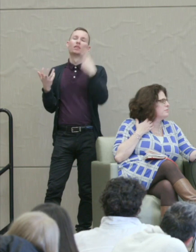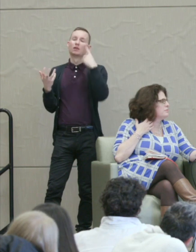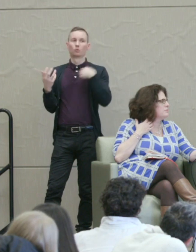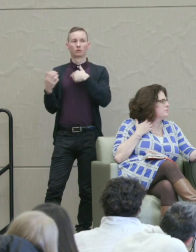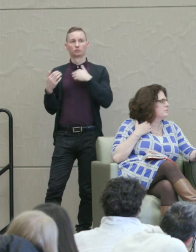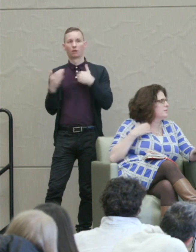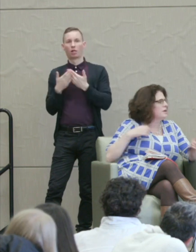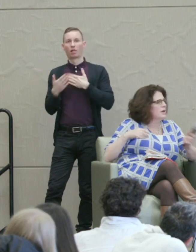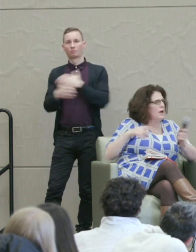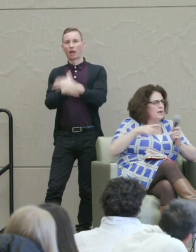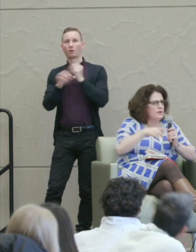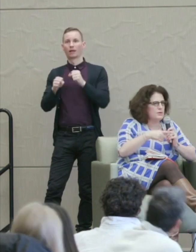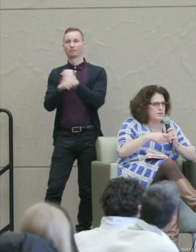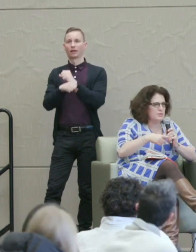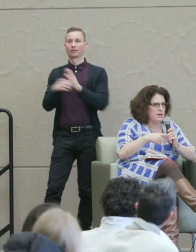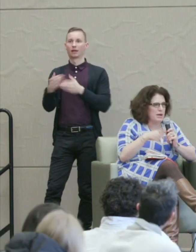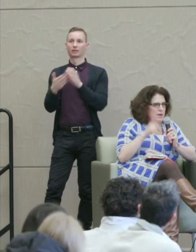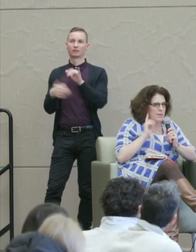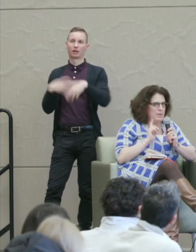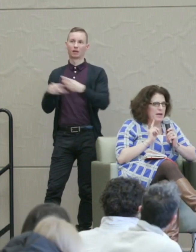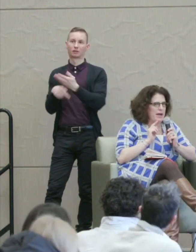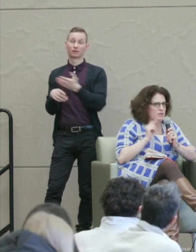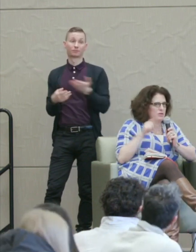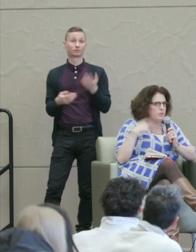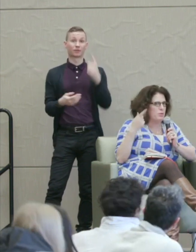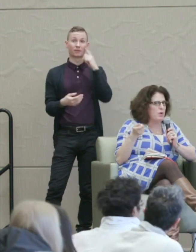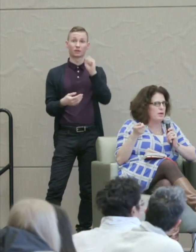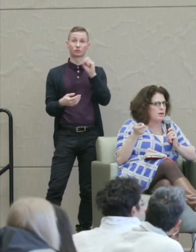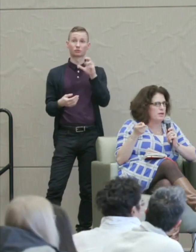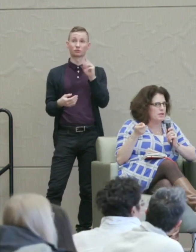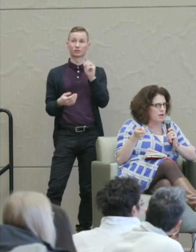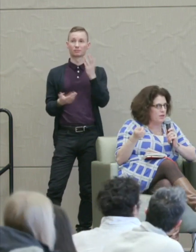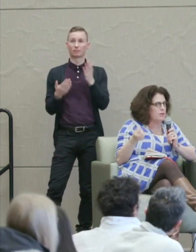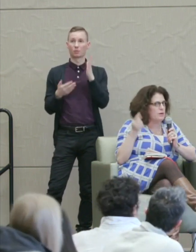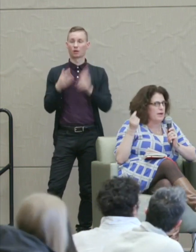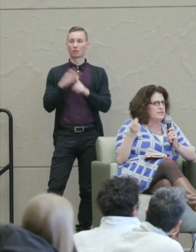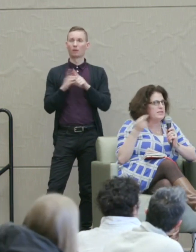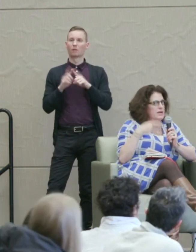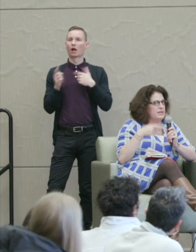Jennifer Brier: I know Susan may come up, but I want to sort of put one other idea on